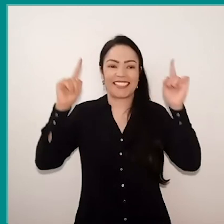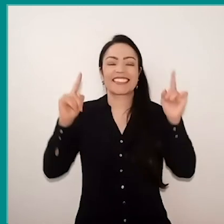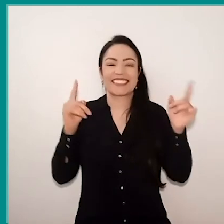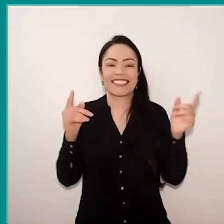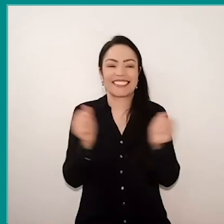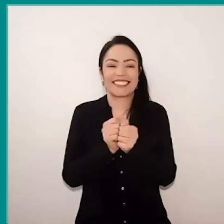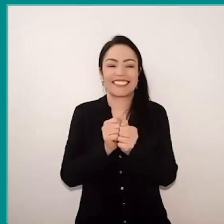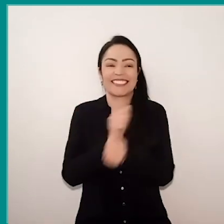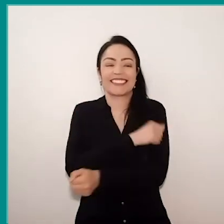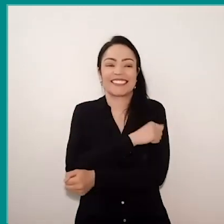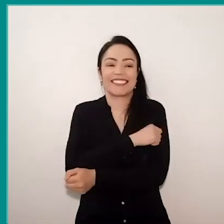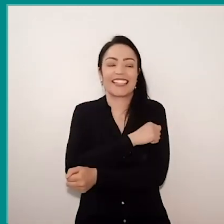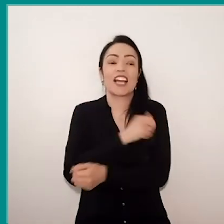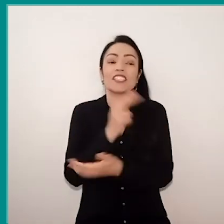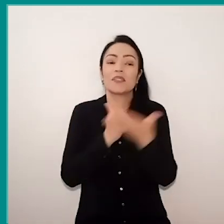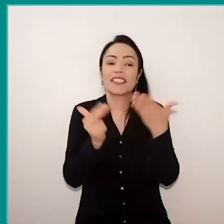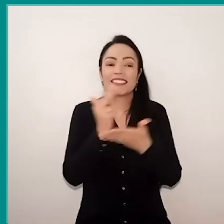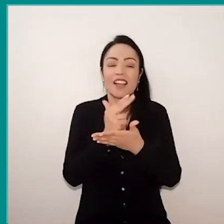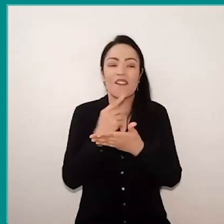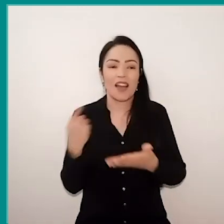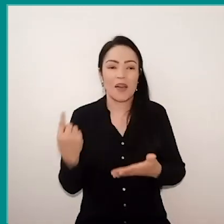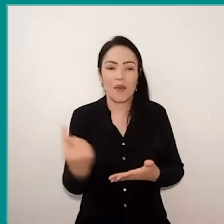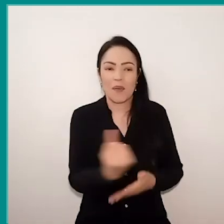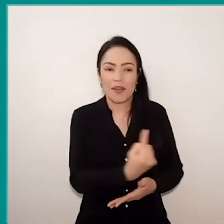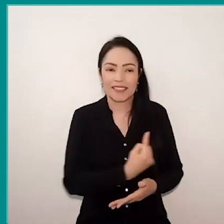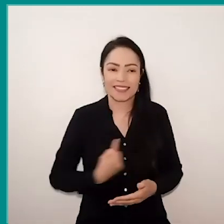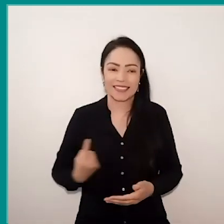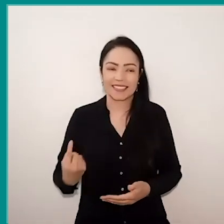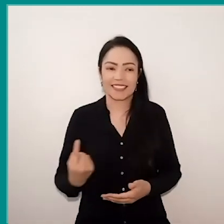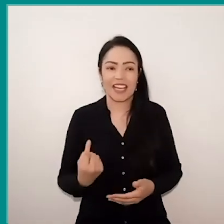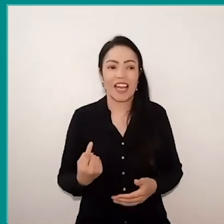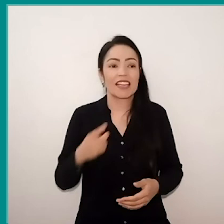So, this drawing, I made a wheel, is a wheel of cell phones.